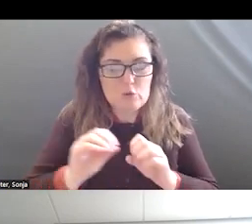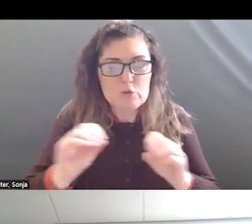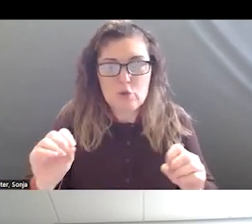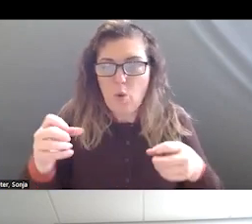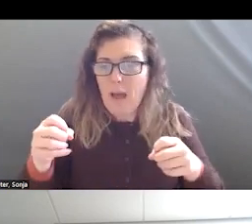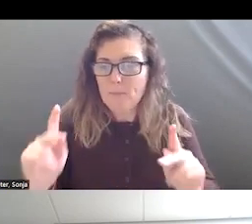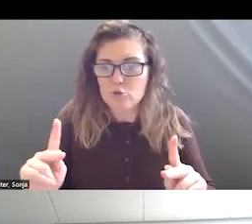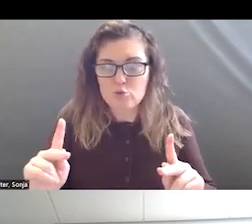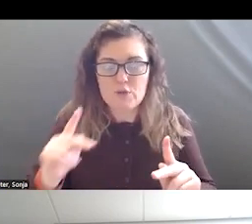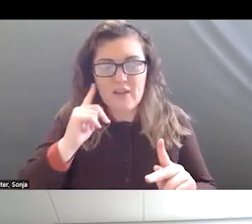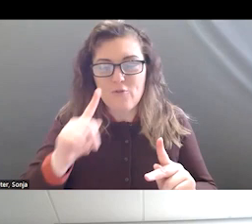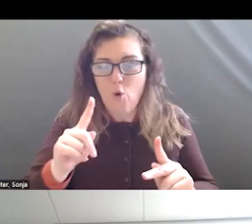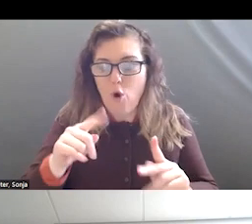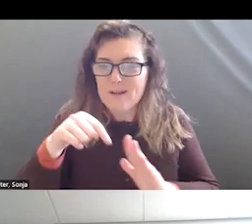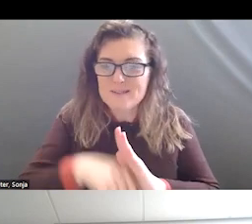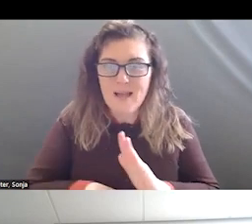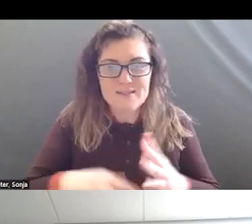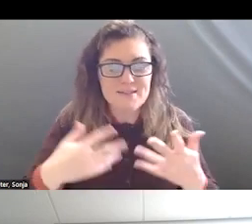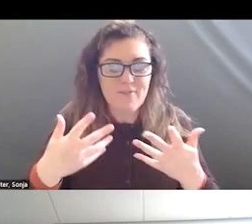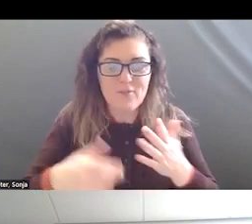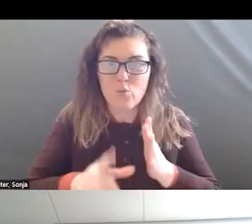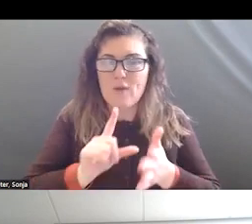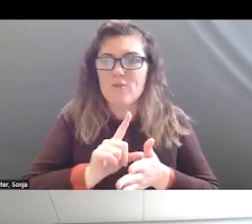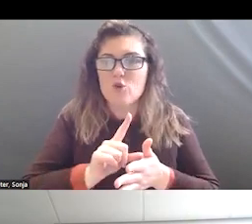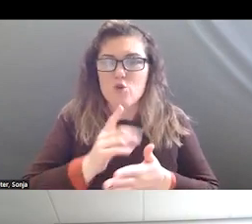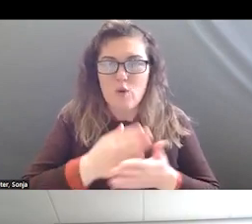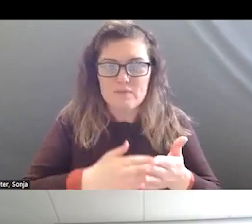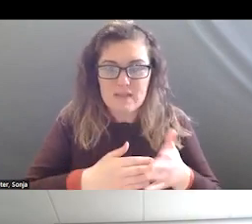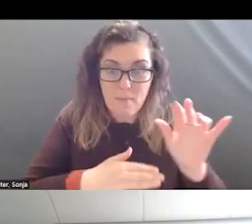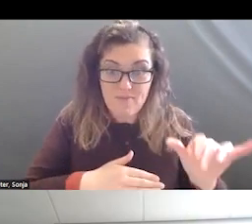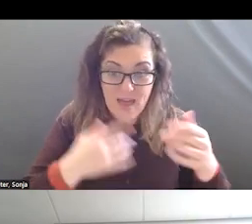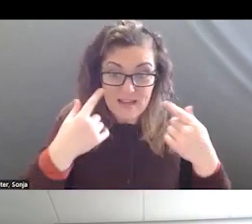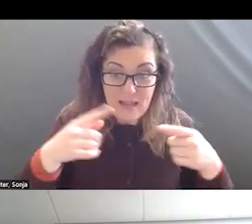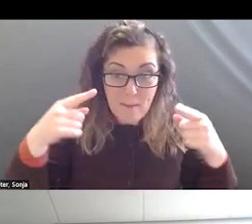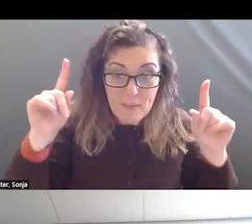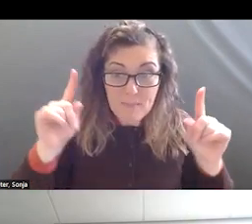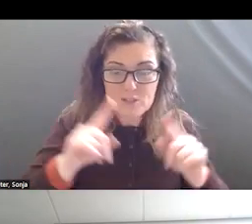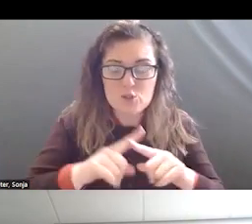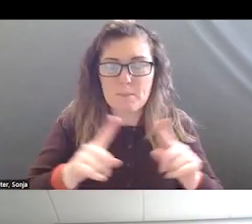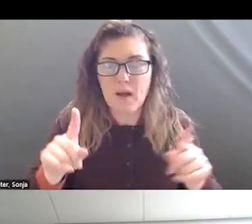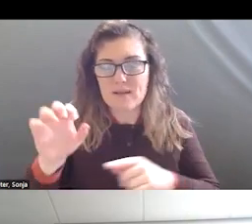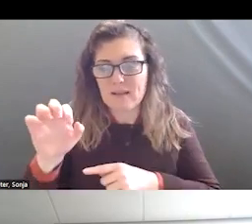A REVIEW OF HIS ACCOMPLISHMENTS. IF YOU ARE NOT AWARE, HE WAS THE